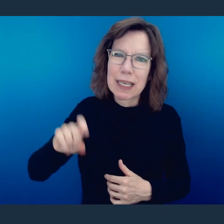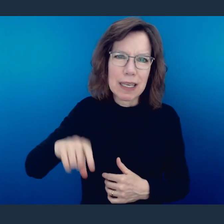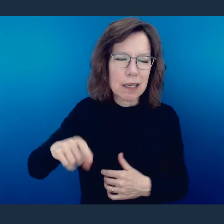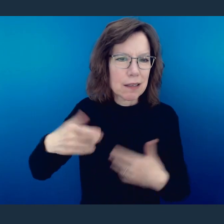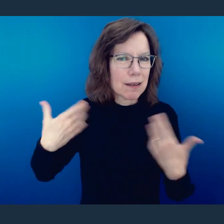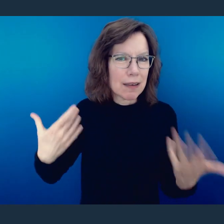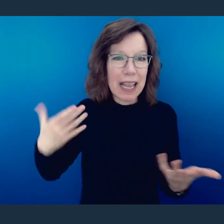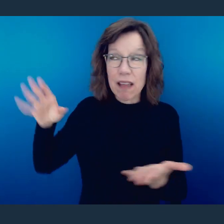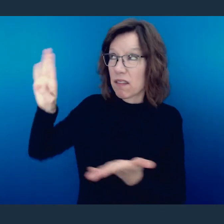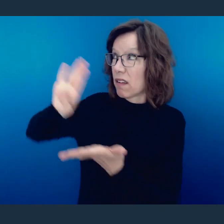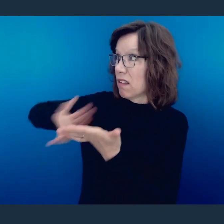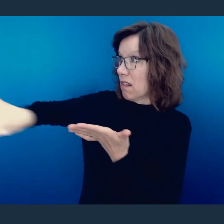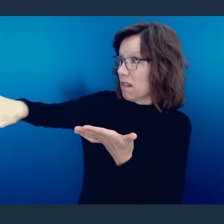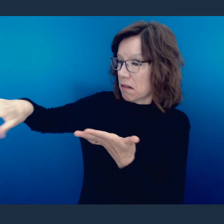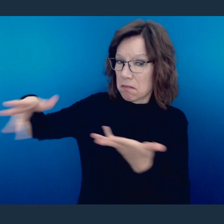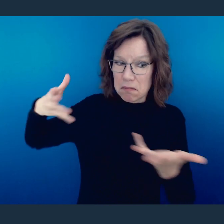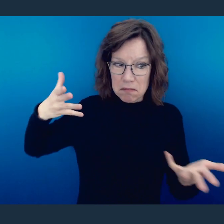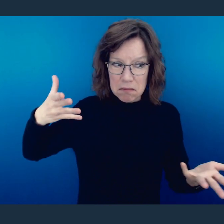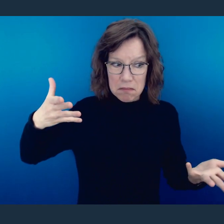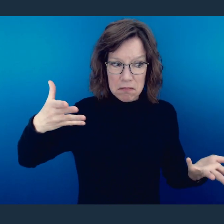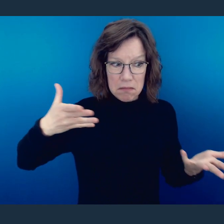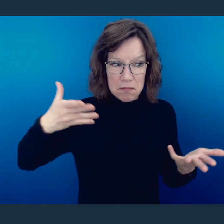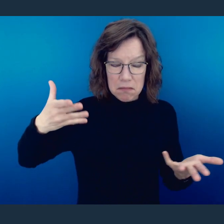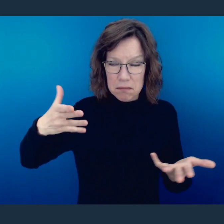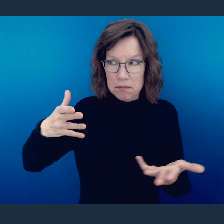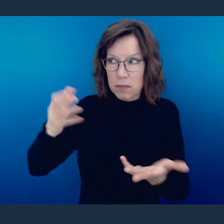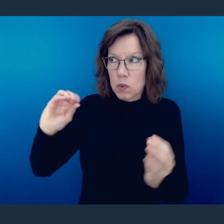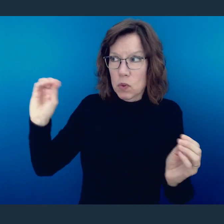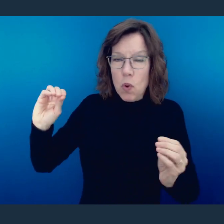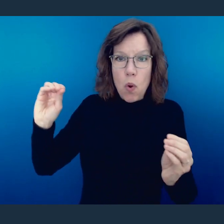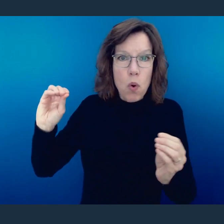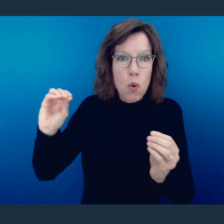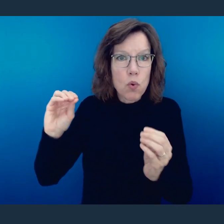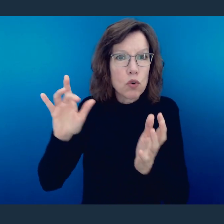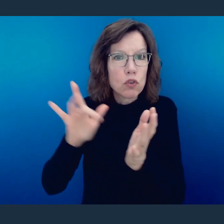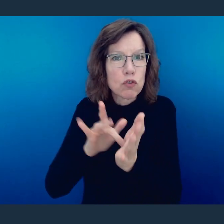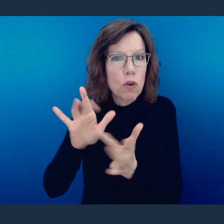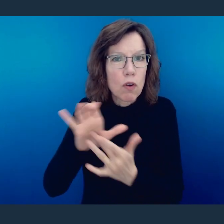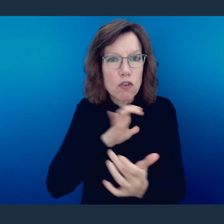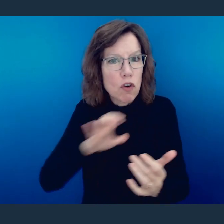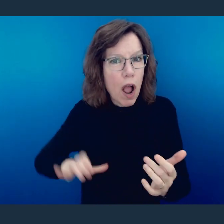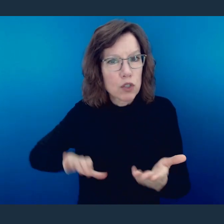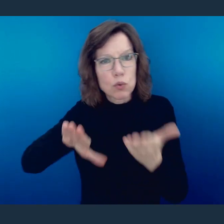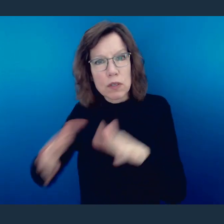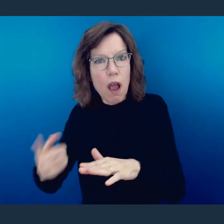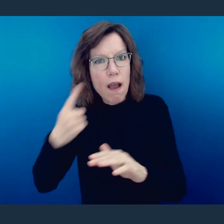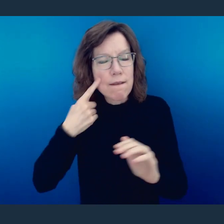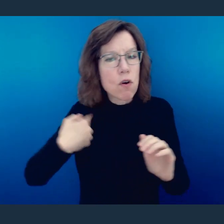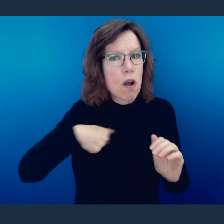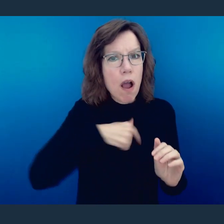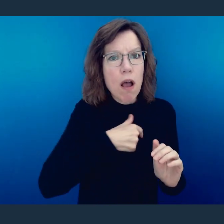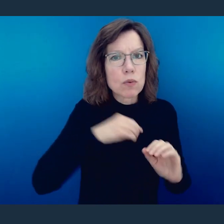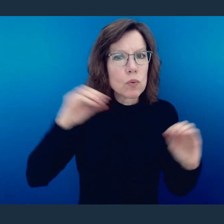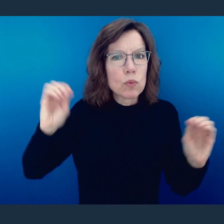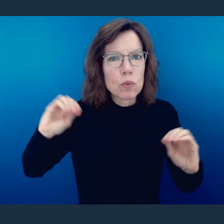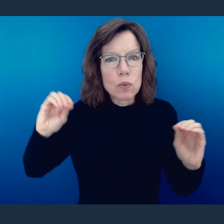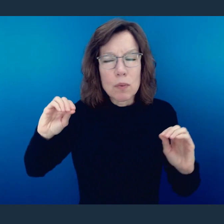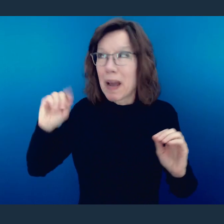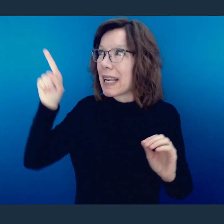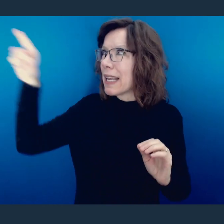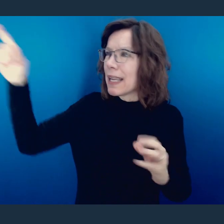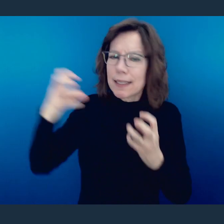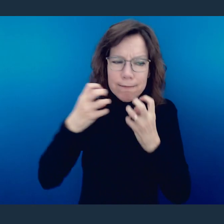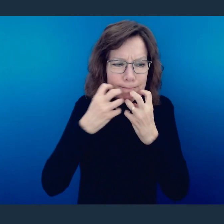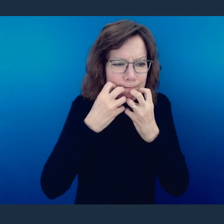His mercy, we have no Christ to die on our behalf. We have no Messiah to come, One who